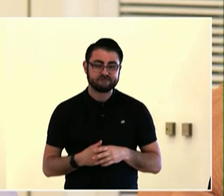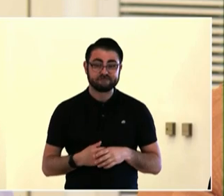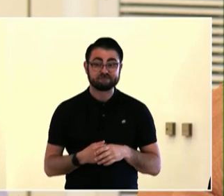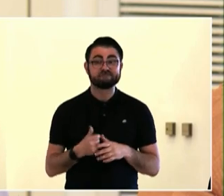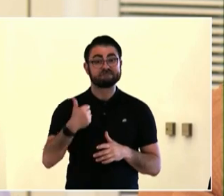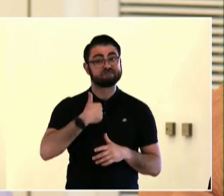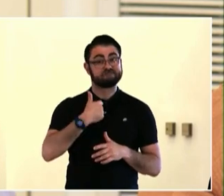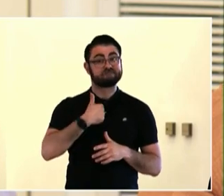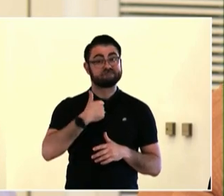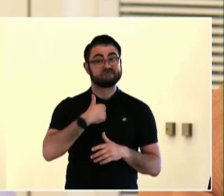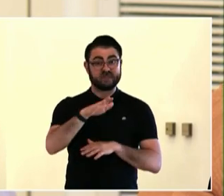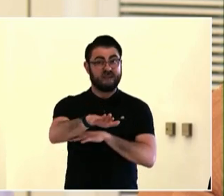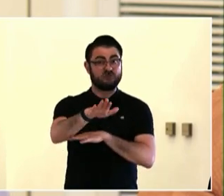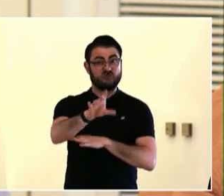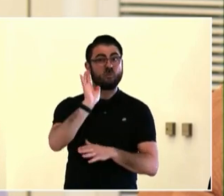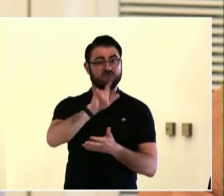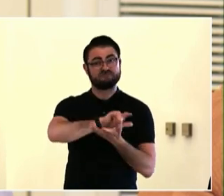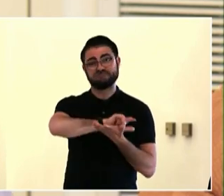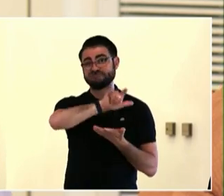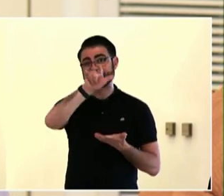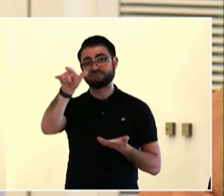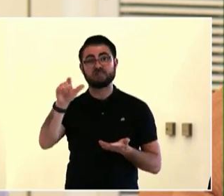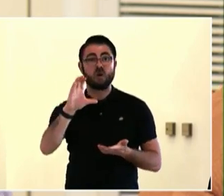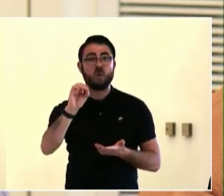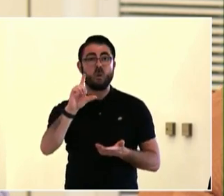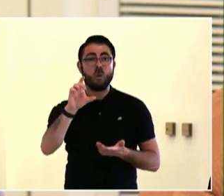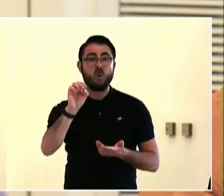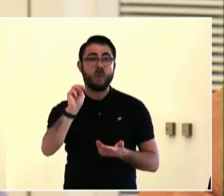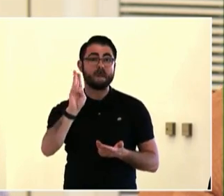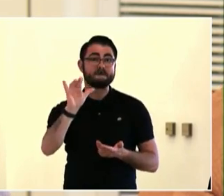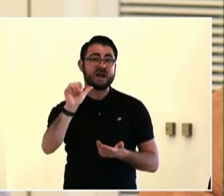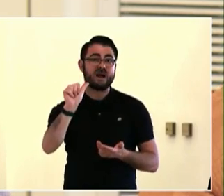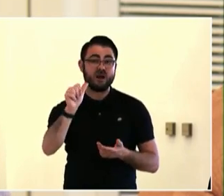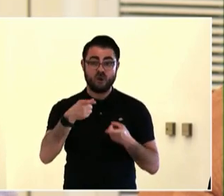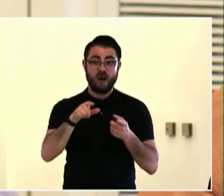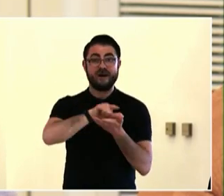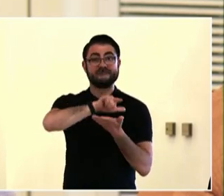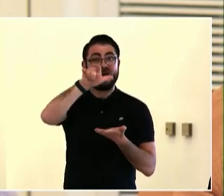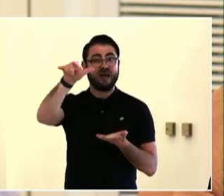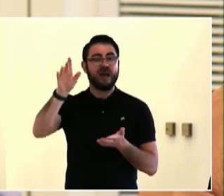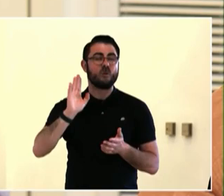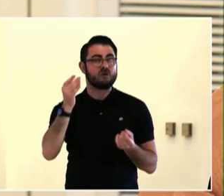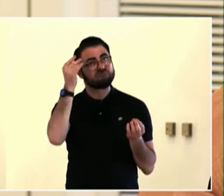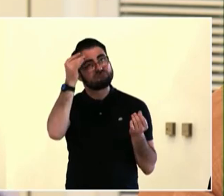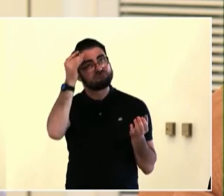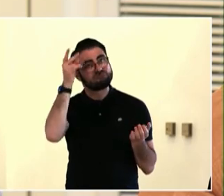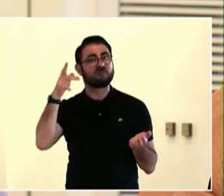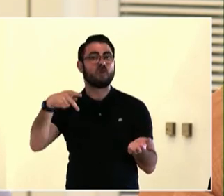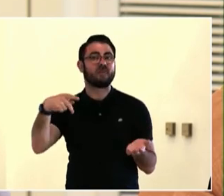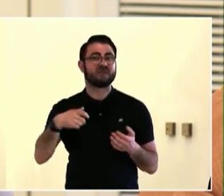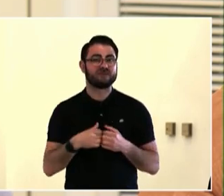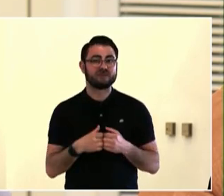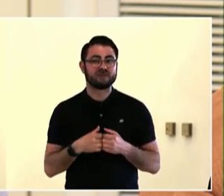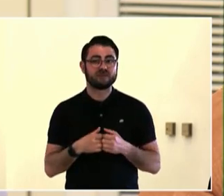It was so fun to watch everyone work, with all their colors and